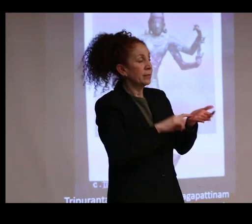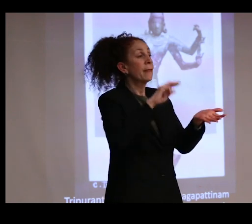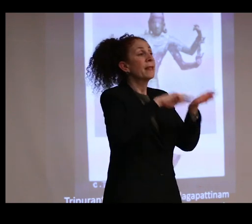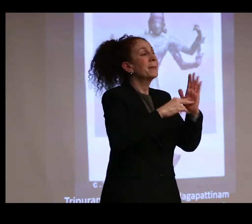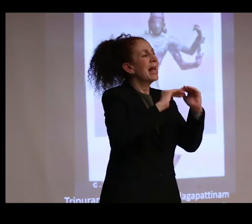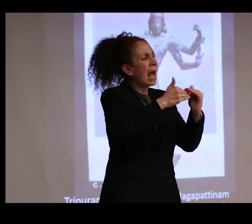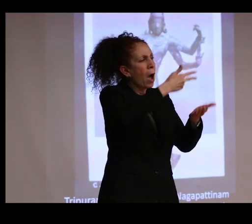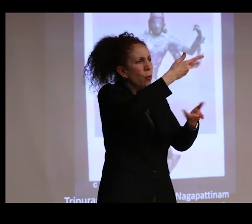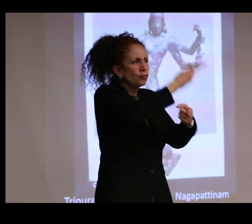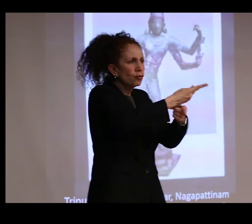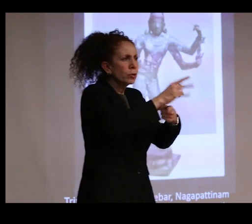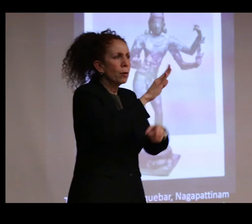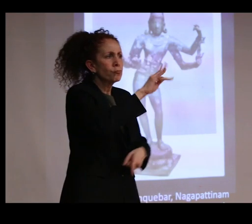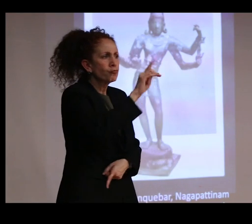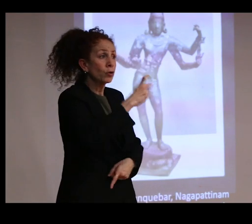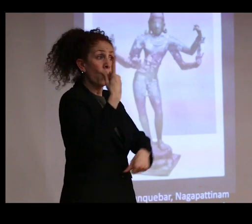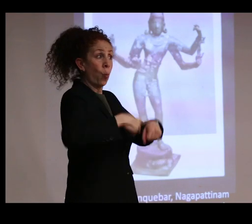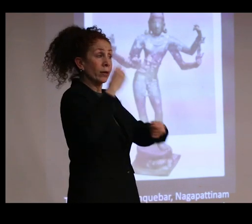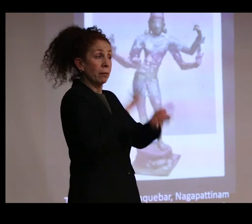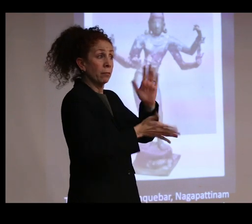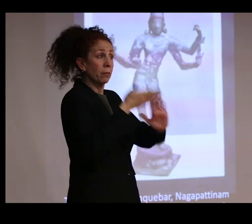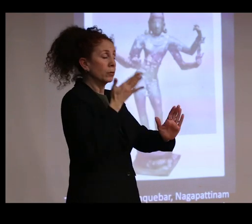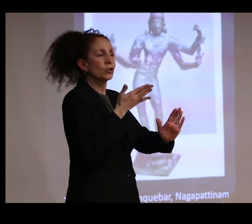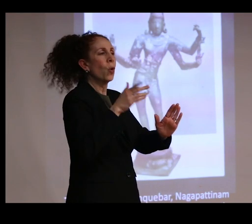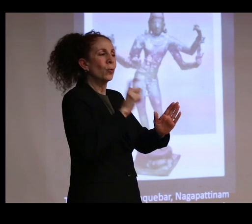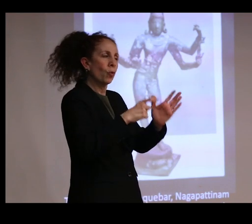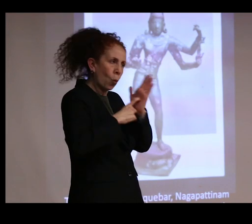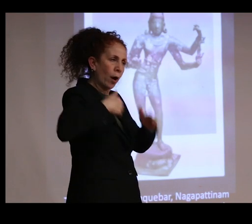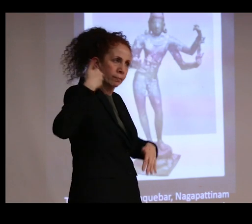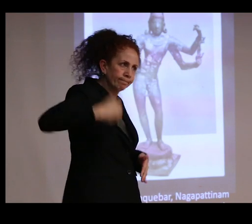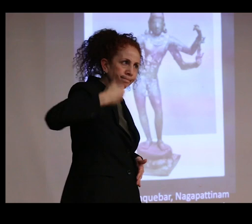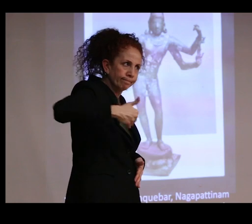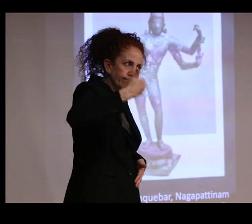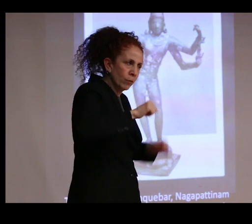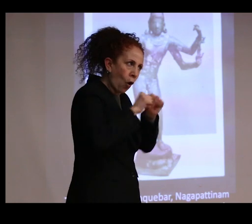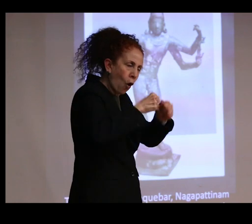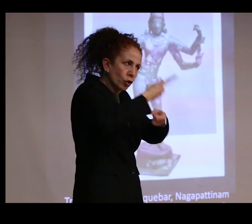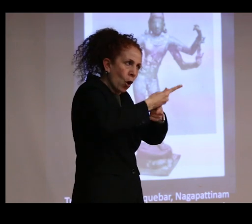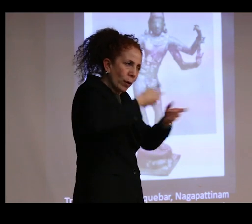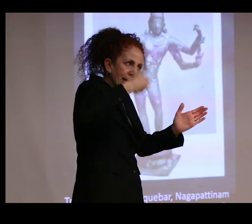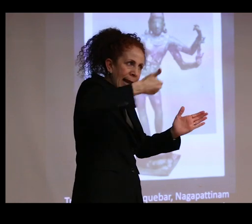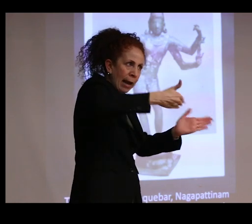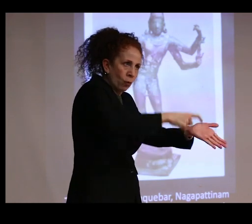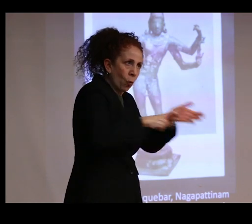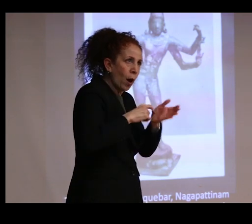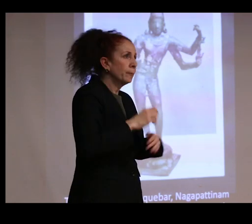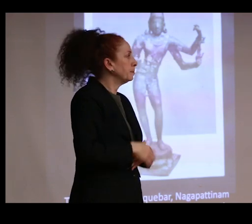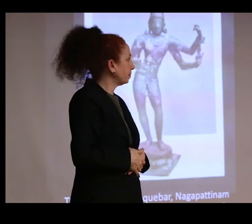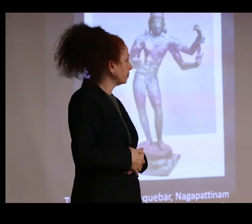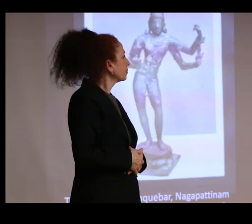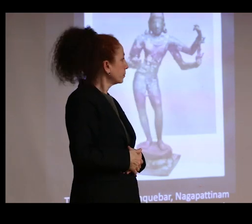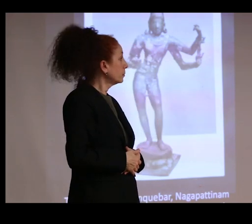might not be a one-time intervention but might actually require ongoing care. And as you can imagine, the revenue department